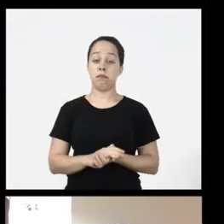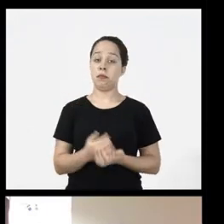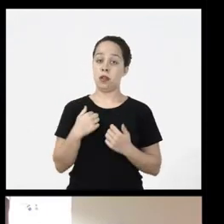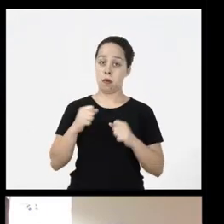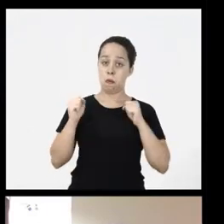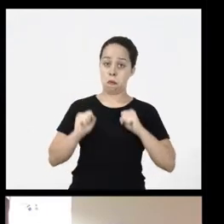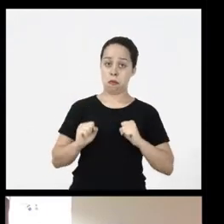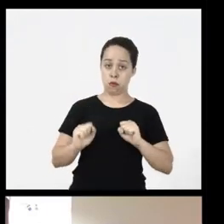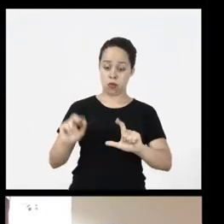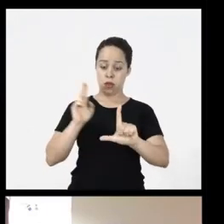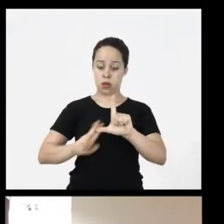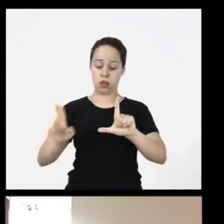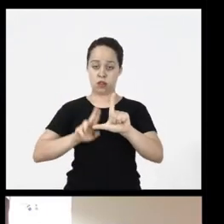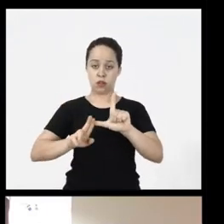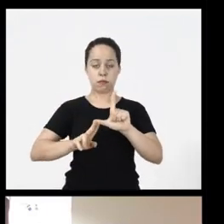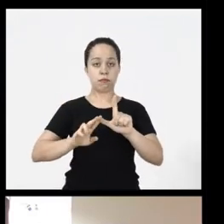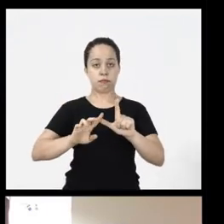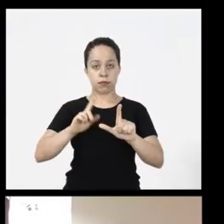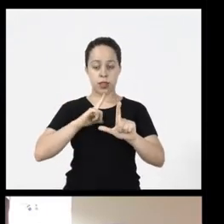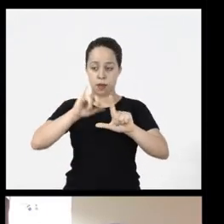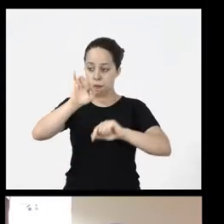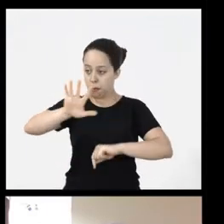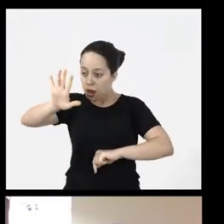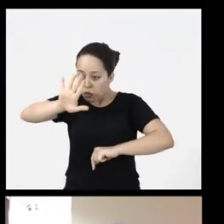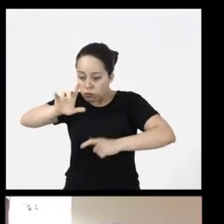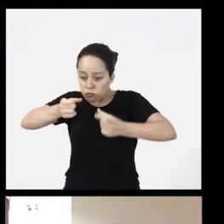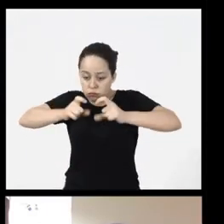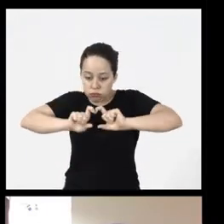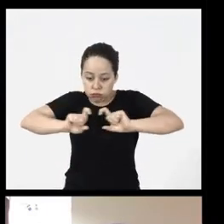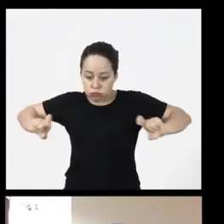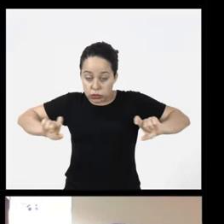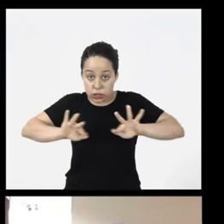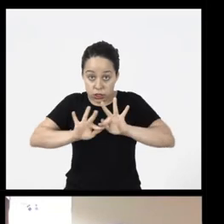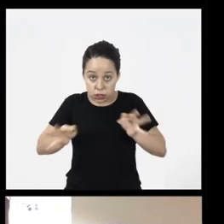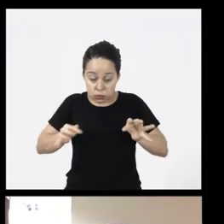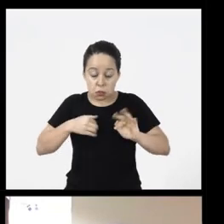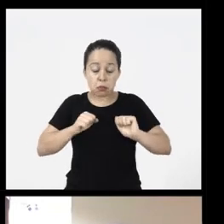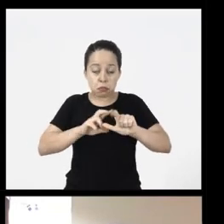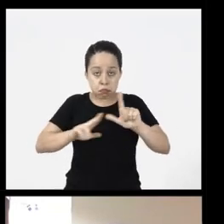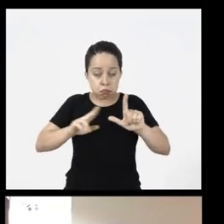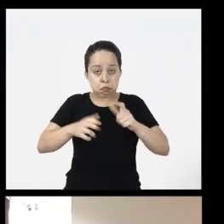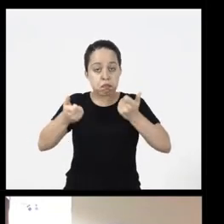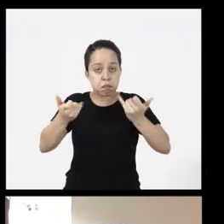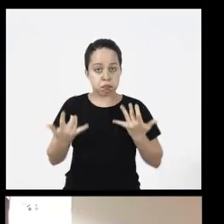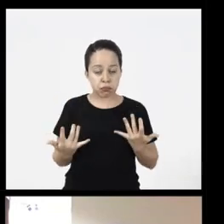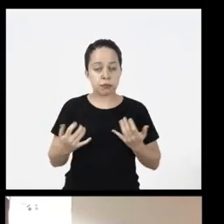describe I can describe in their own caption below the image if it is something simple I